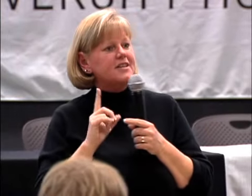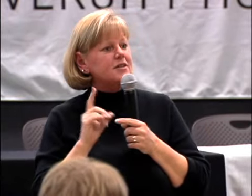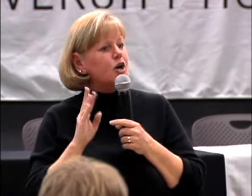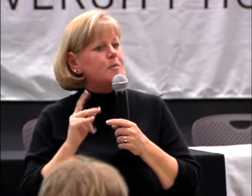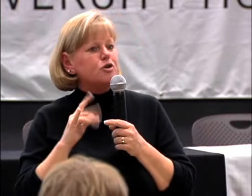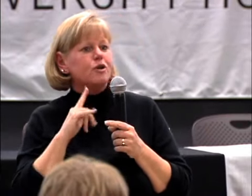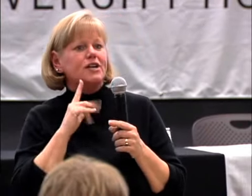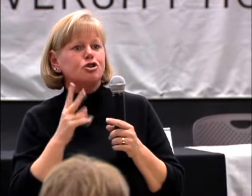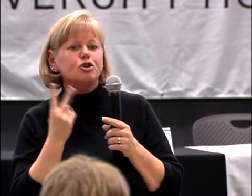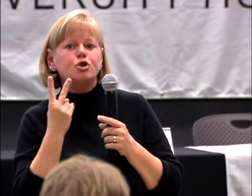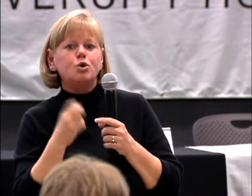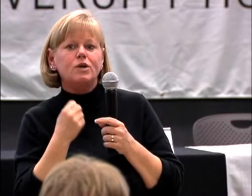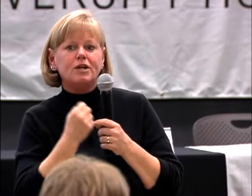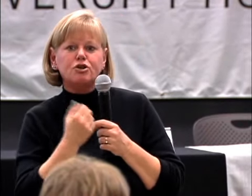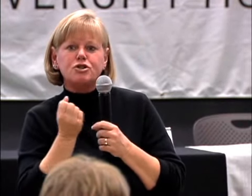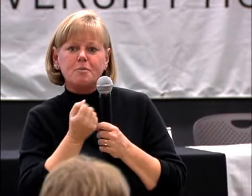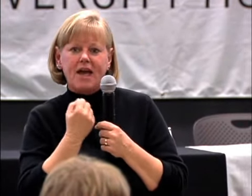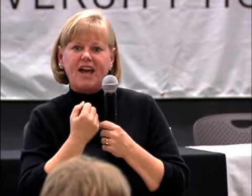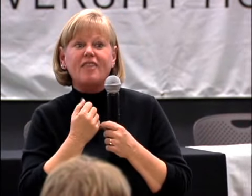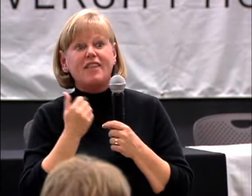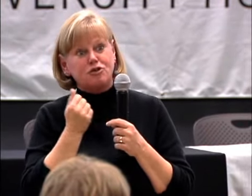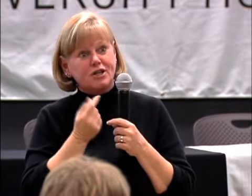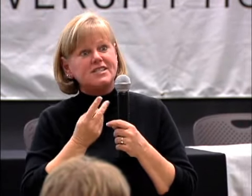AS A CLASS PROJECT THIS DOCUMENTARY. THIS TOOK TWO YEARS TO MAKE AND THEN